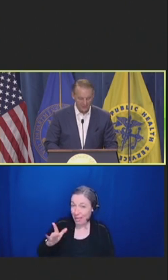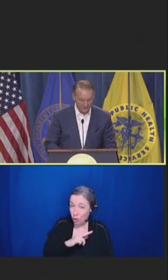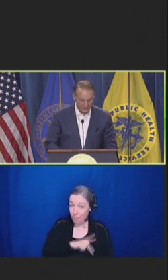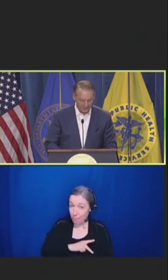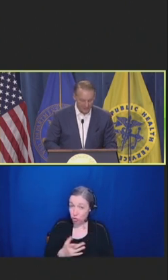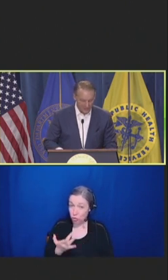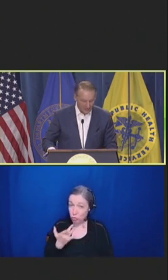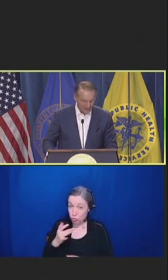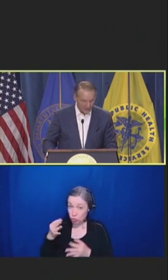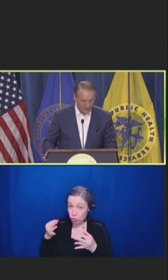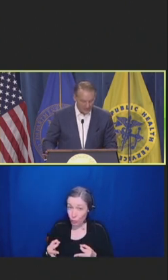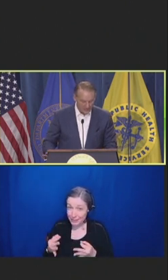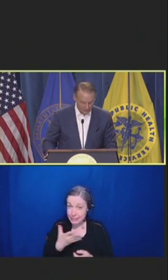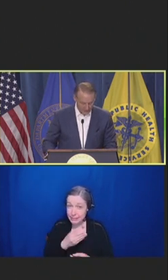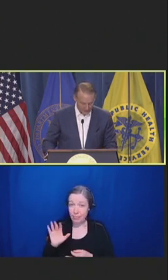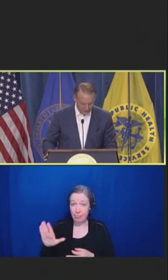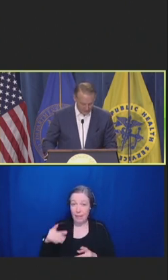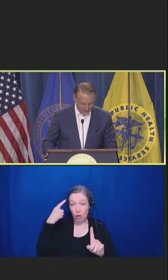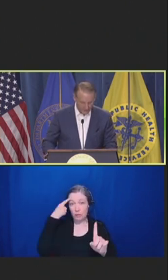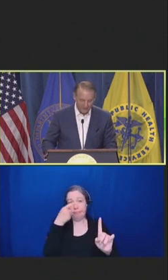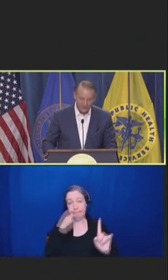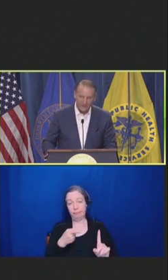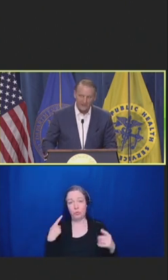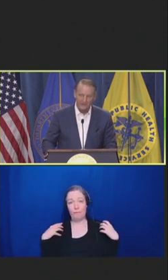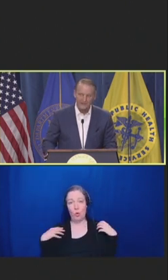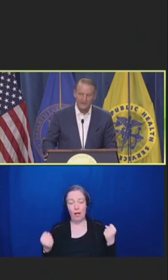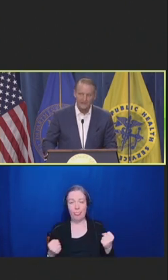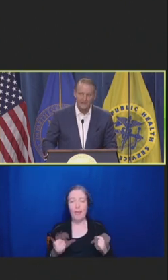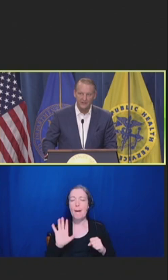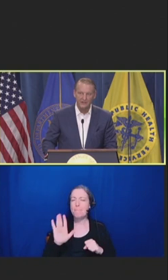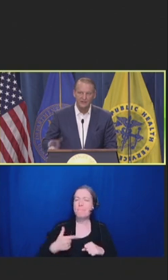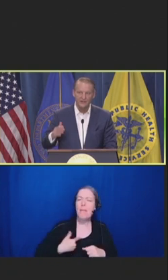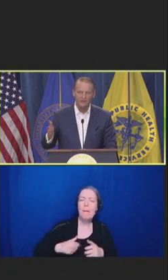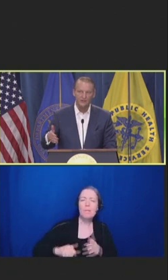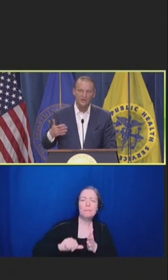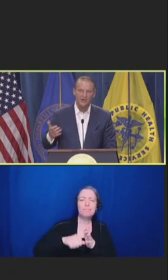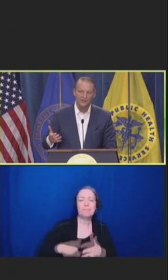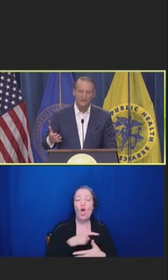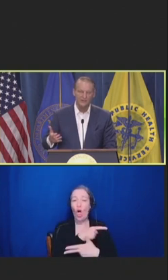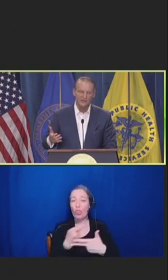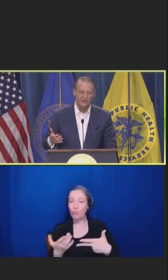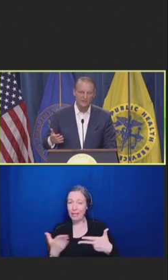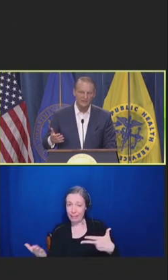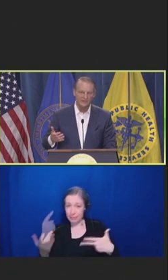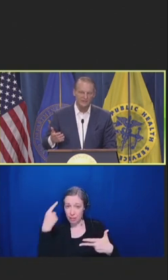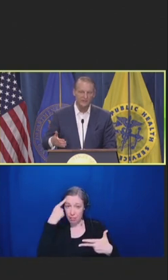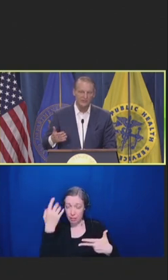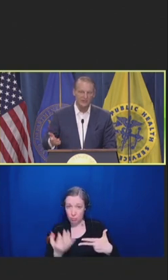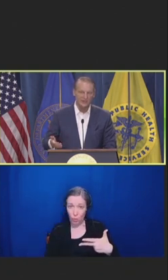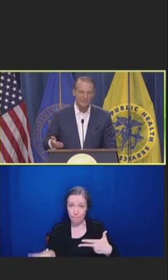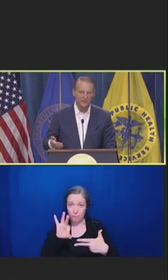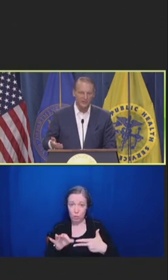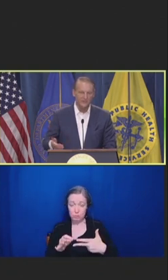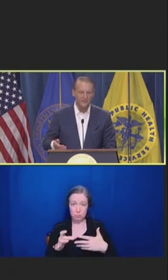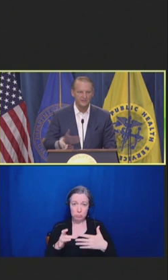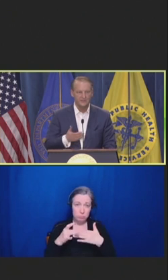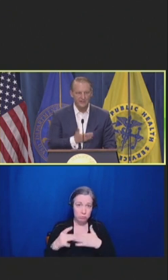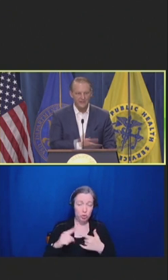So, I'm going to jump through three things that I think are the leading drivers of administrative burdens.